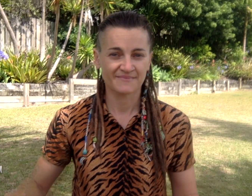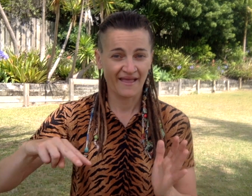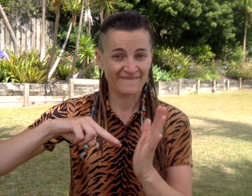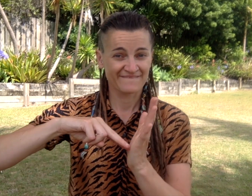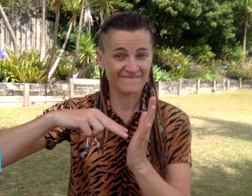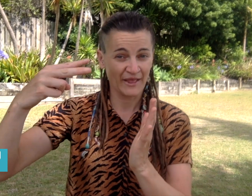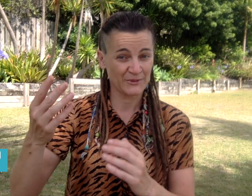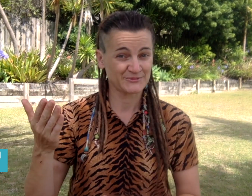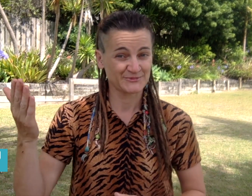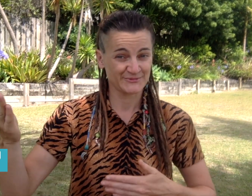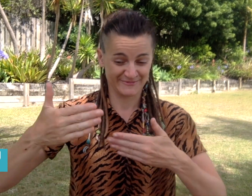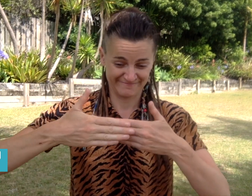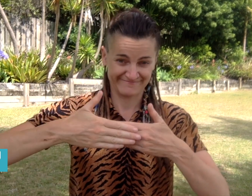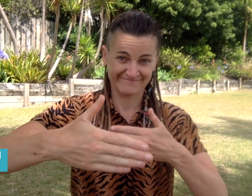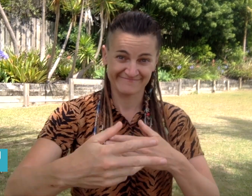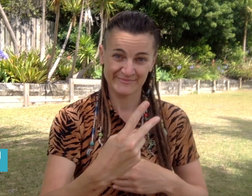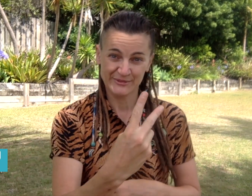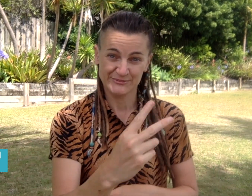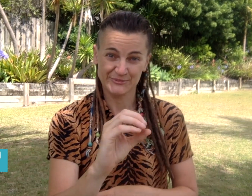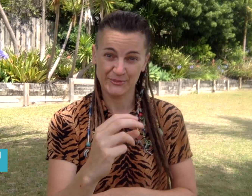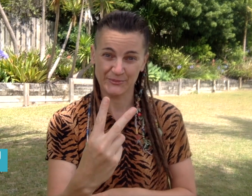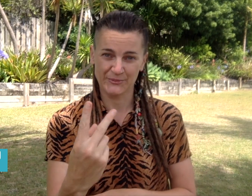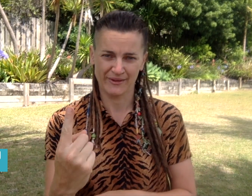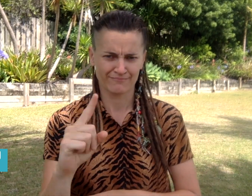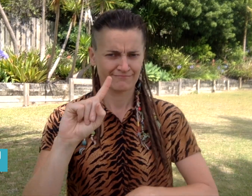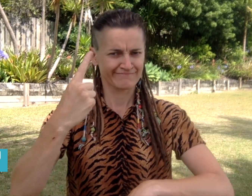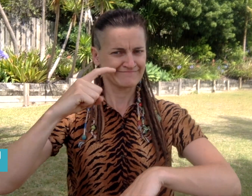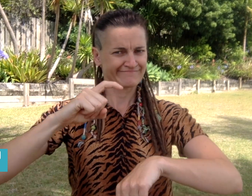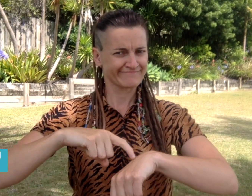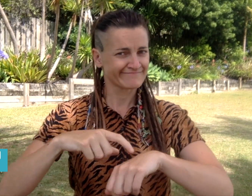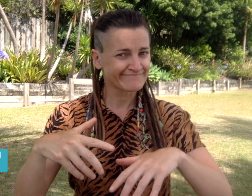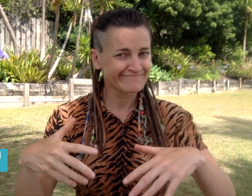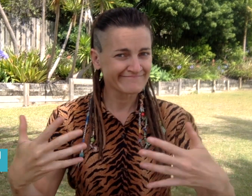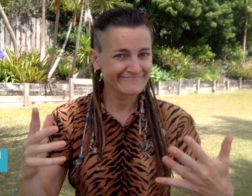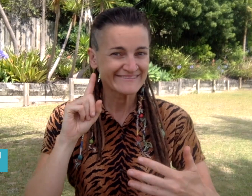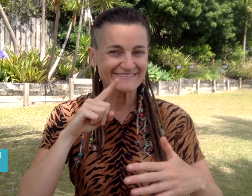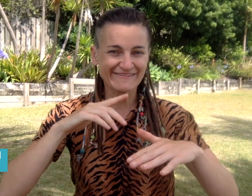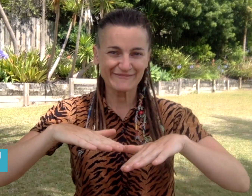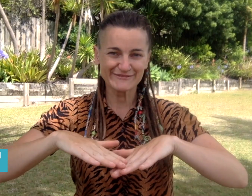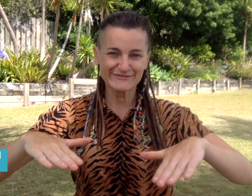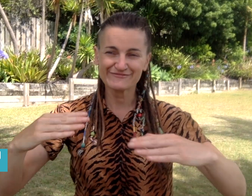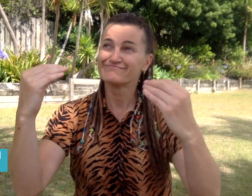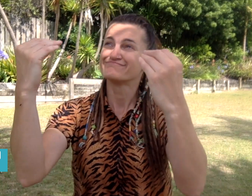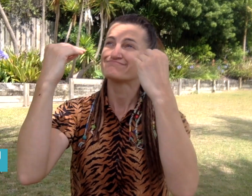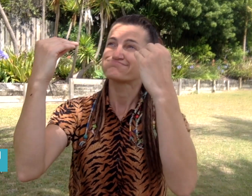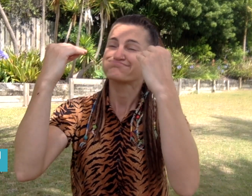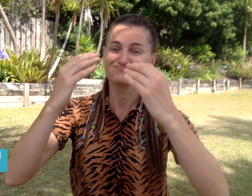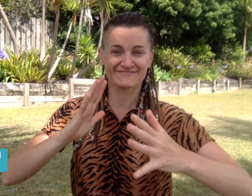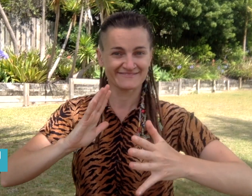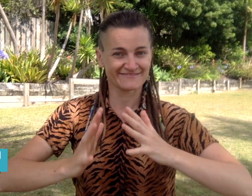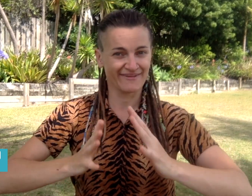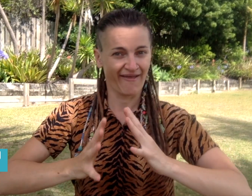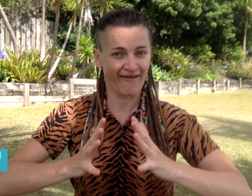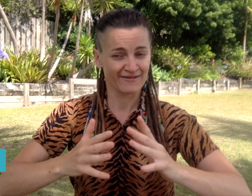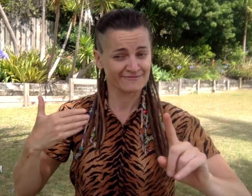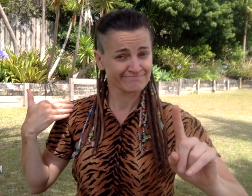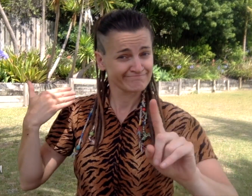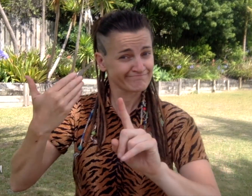In Vanuatu in 2021, it is the first time that Deaf children are able to learn in sign language. This has never happened before.